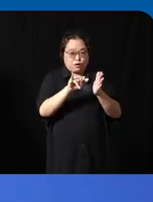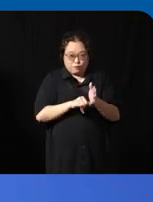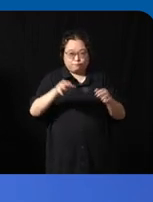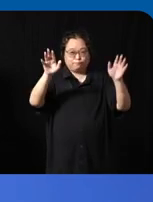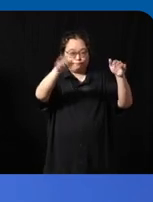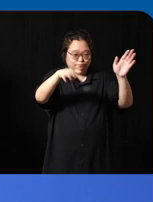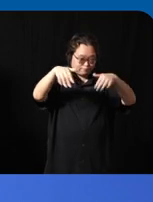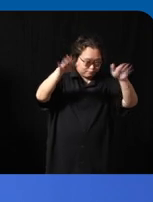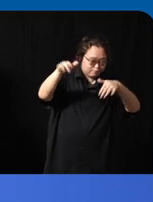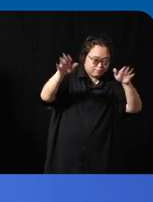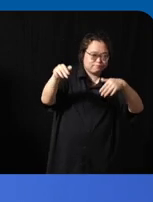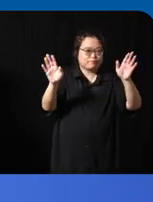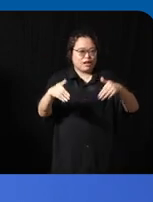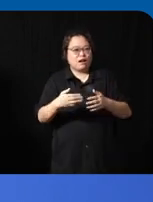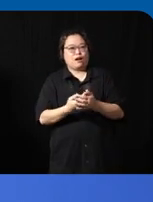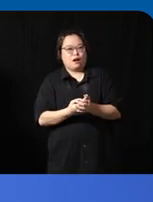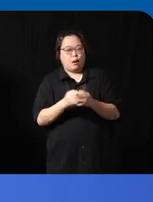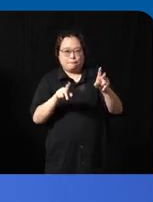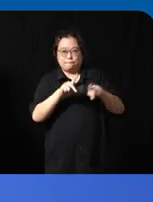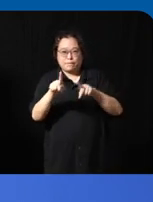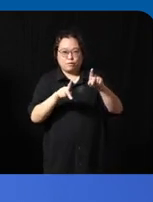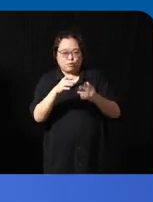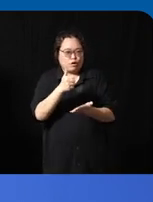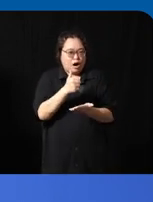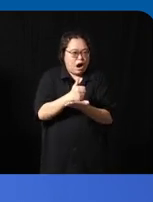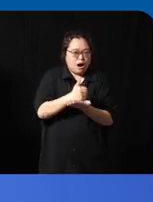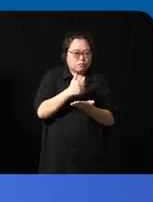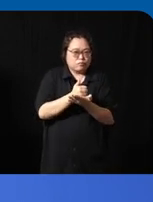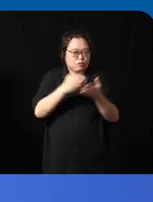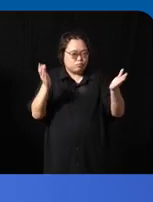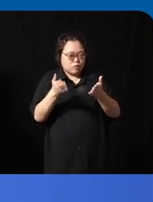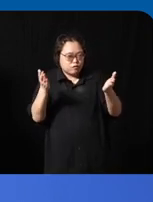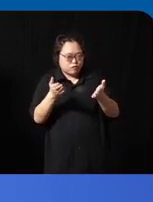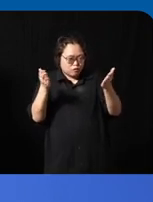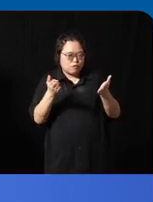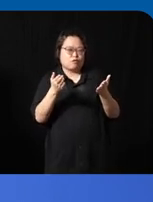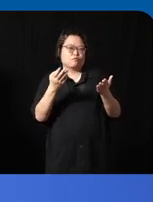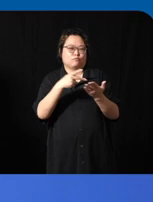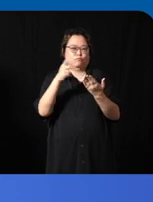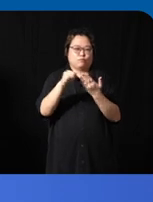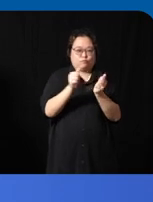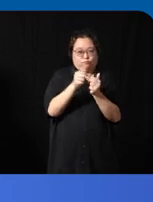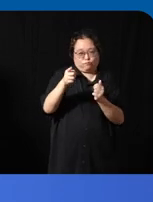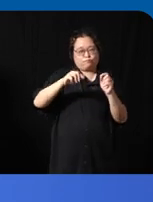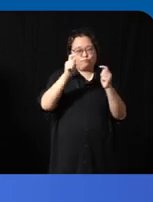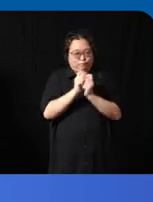to reach out the people that will help Champion um this kind of initiative with you together with you